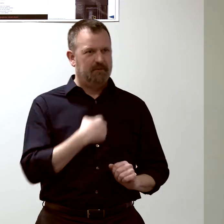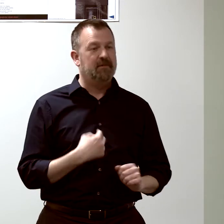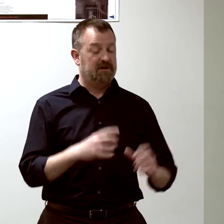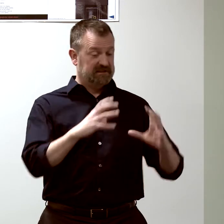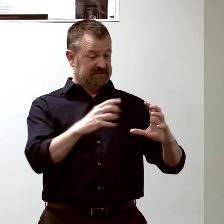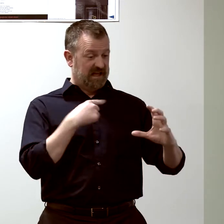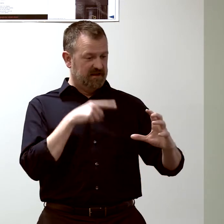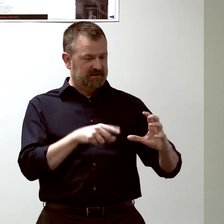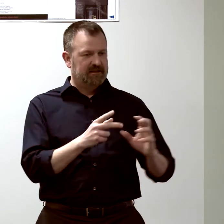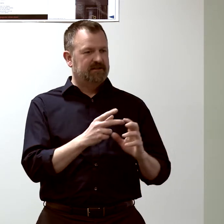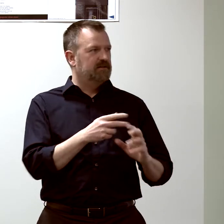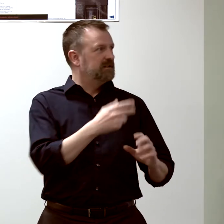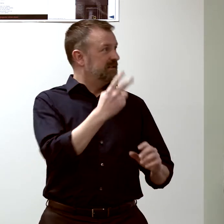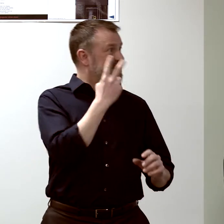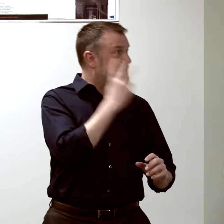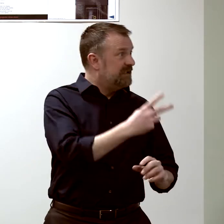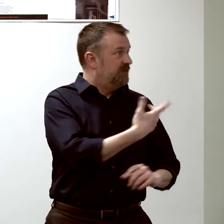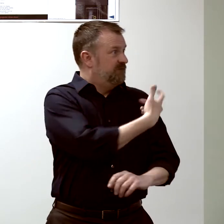in response to the vaccine.